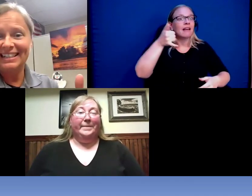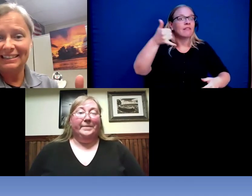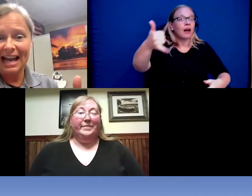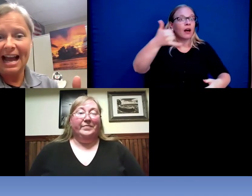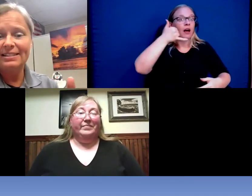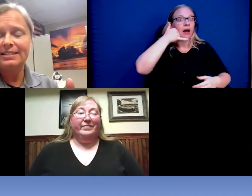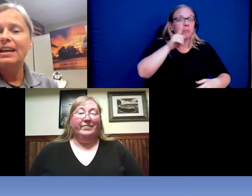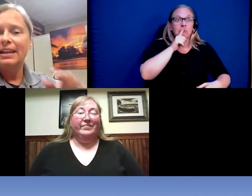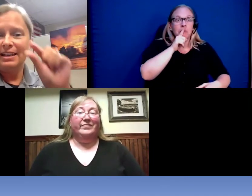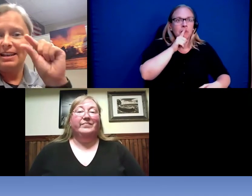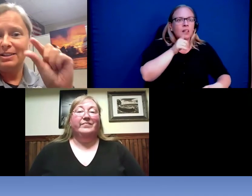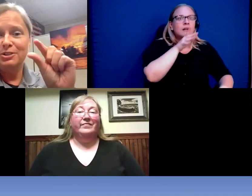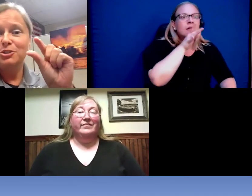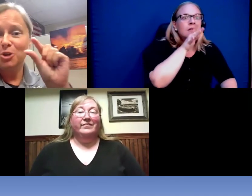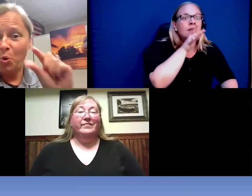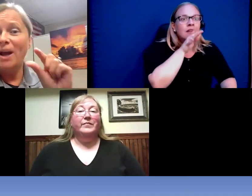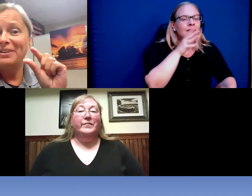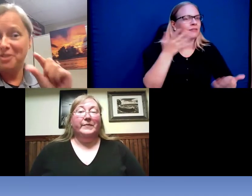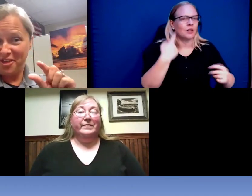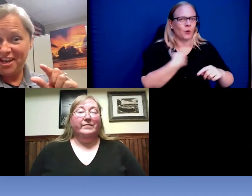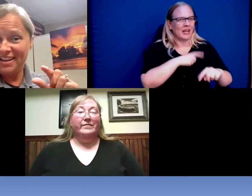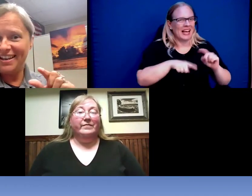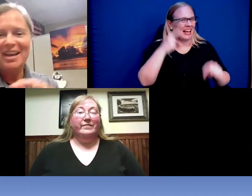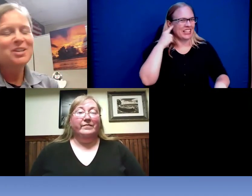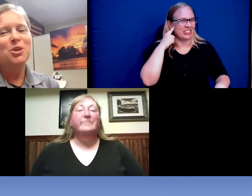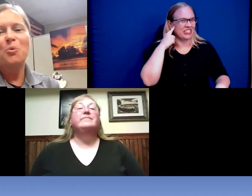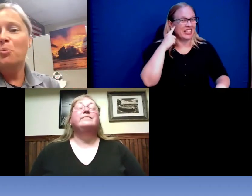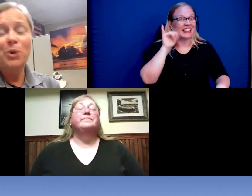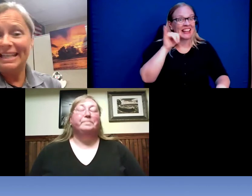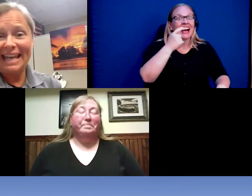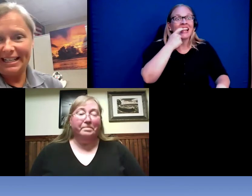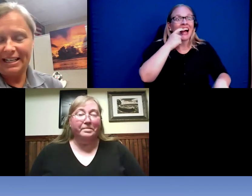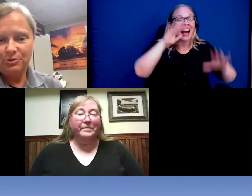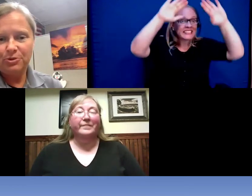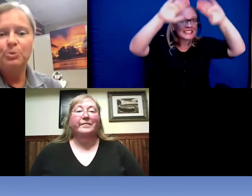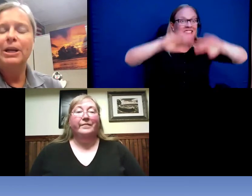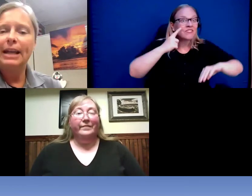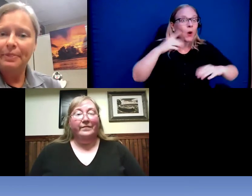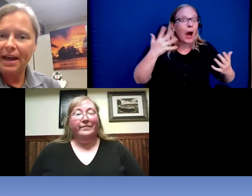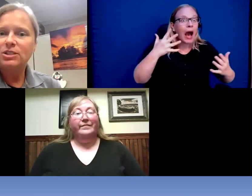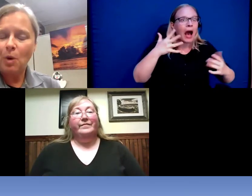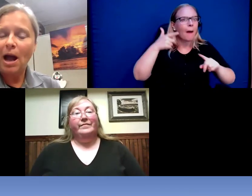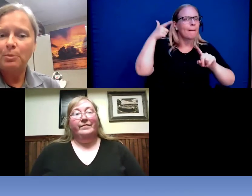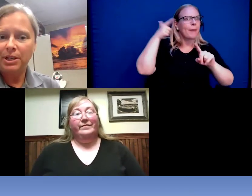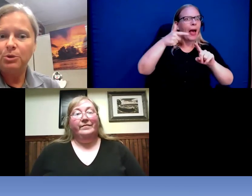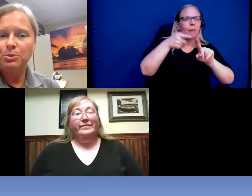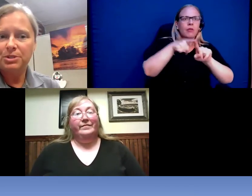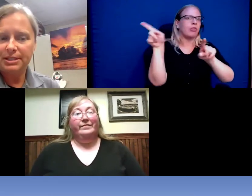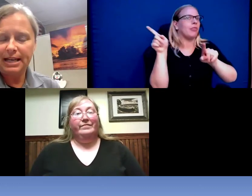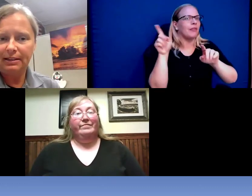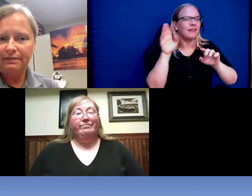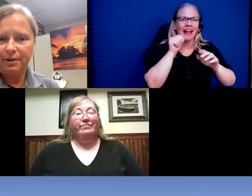glass it is quite thick . So, we can't hear through it and that's why we use the telephone